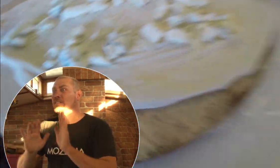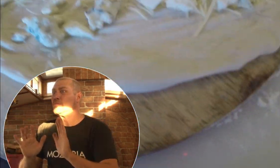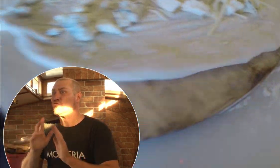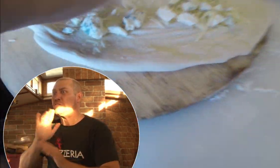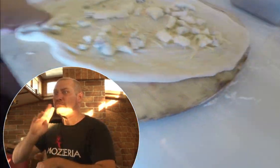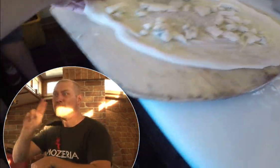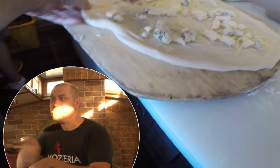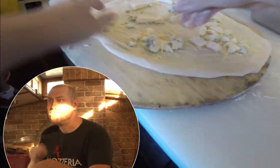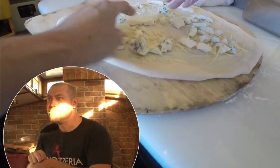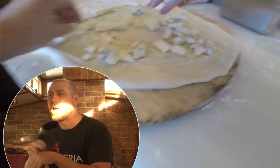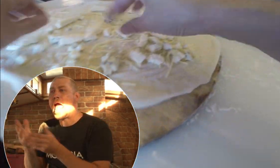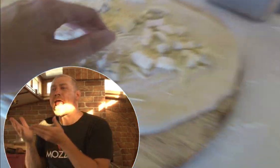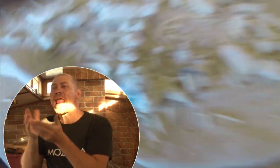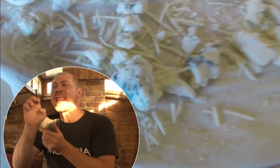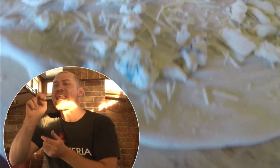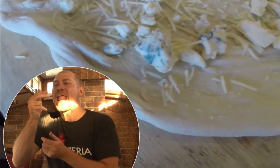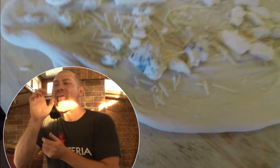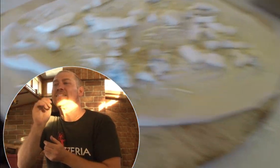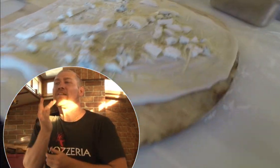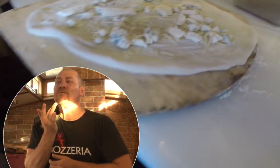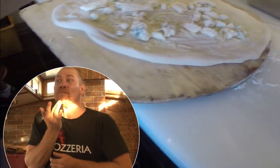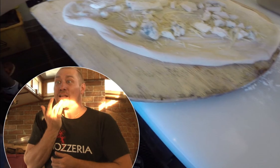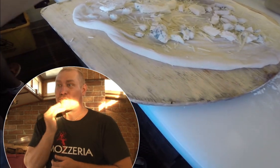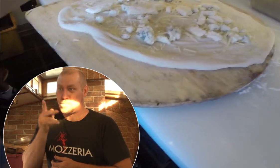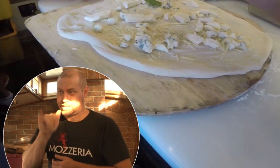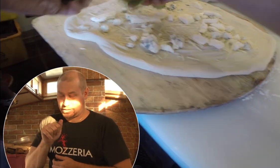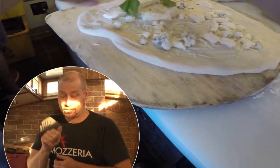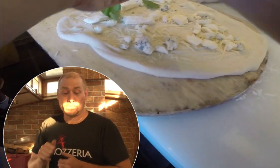People may think its grease, no its not. Its natural.